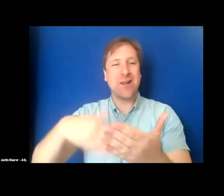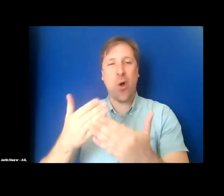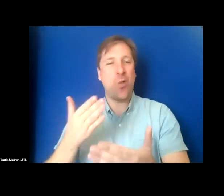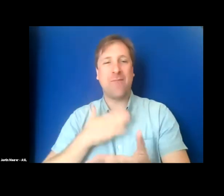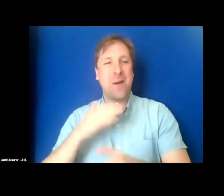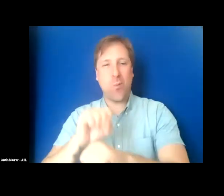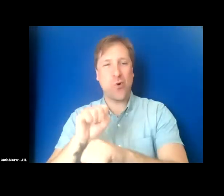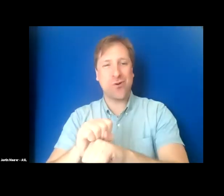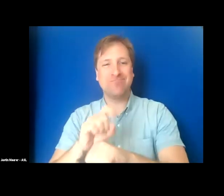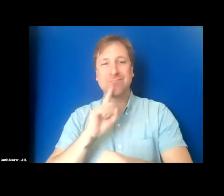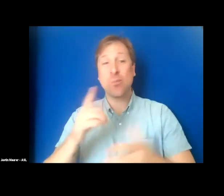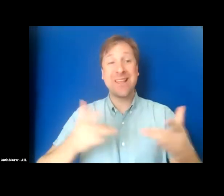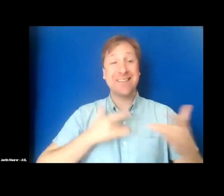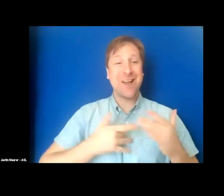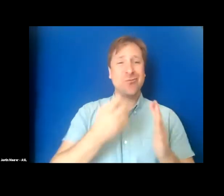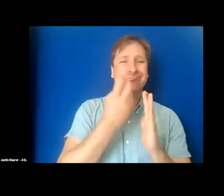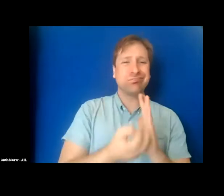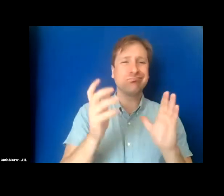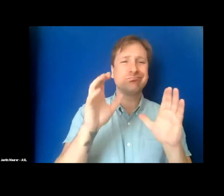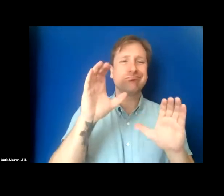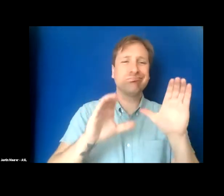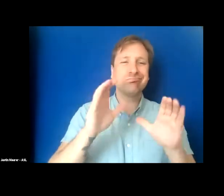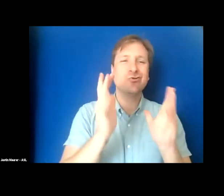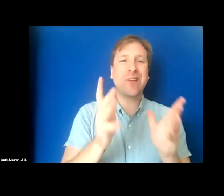So I'm excited to dive deeper with Jade into her process.